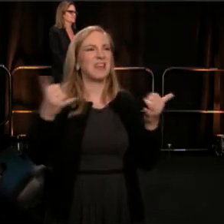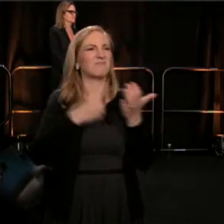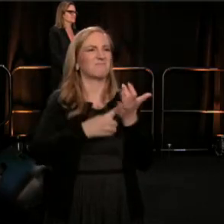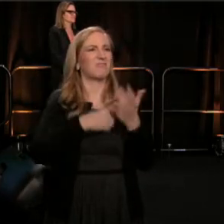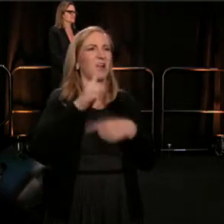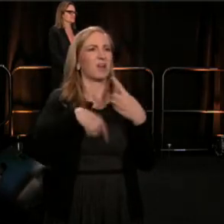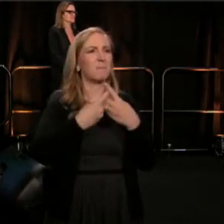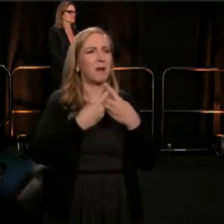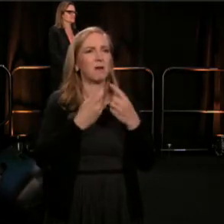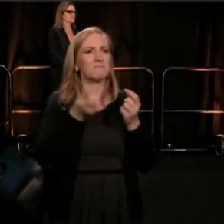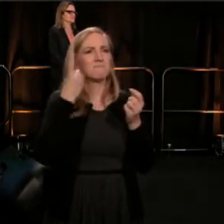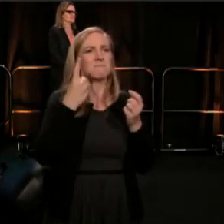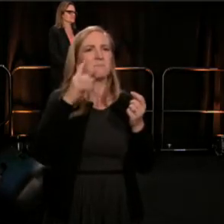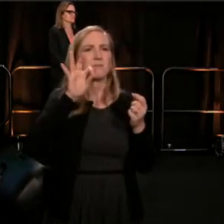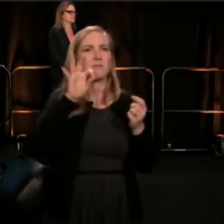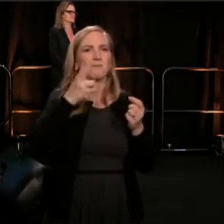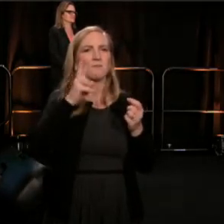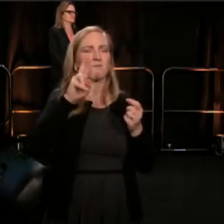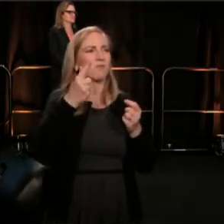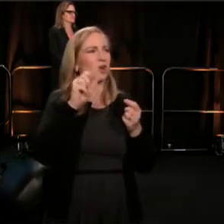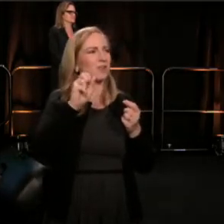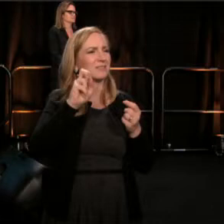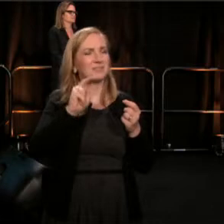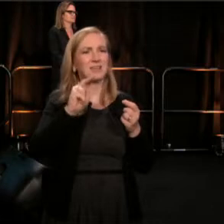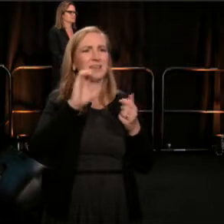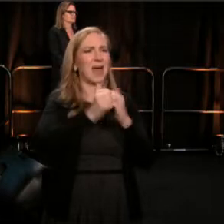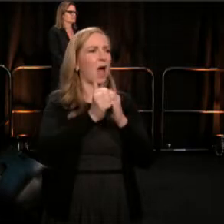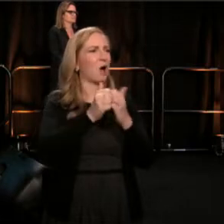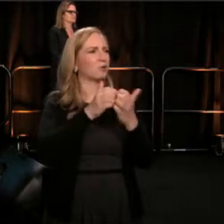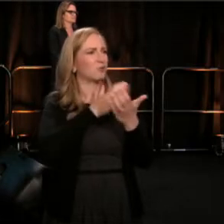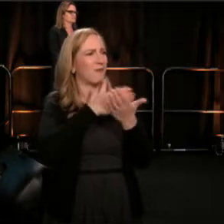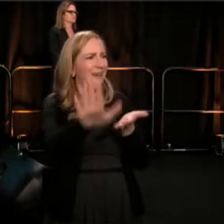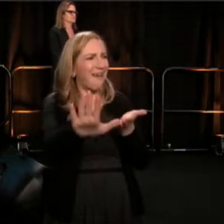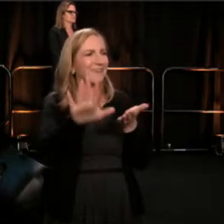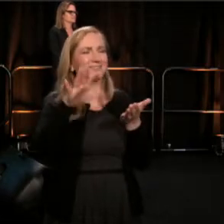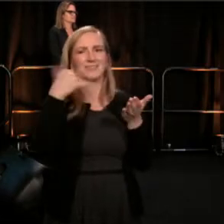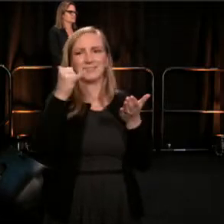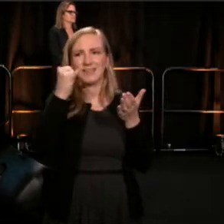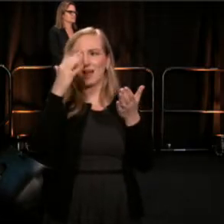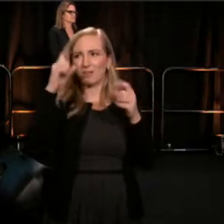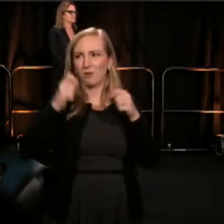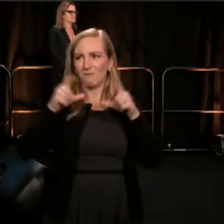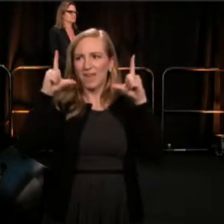How to eliminate yellow face. How to prevent dividing walls being built.